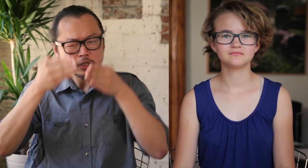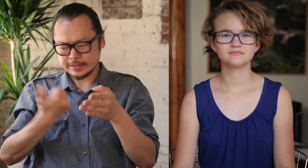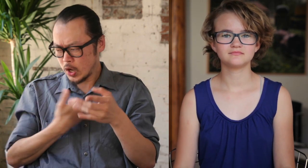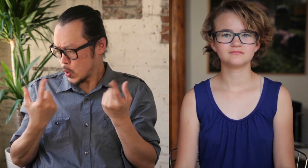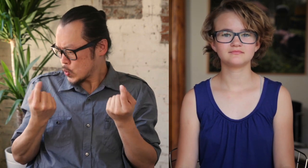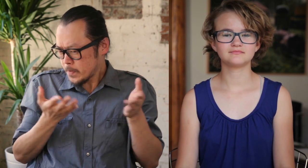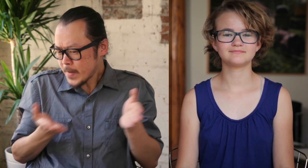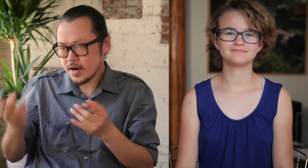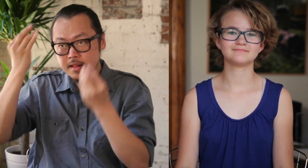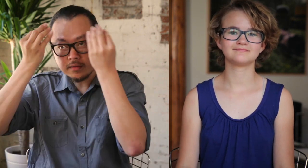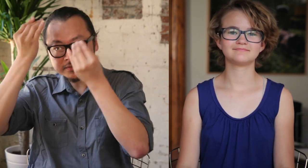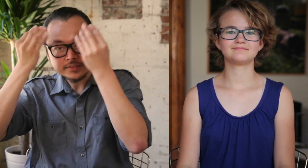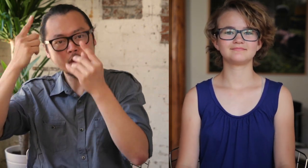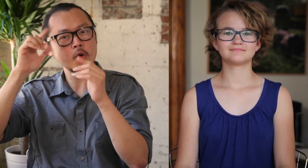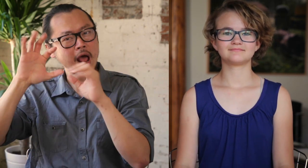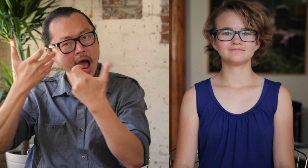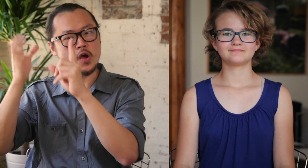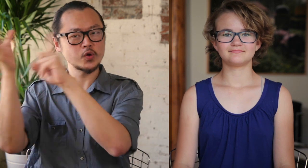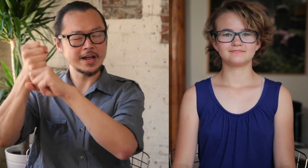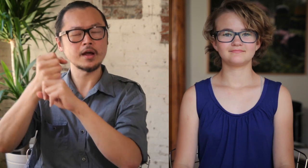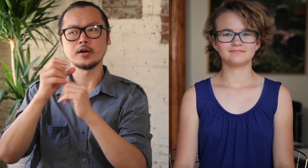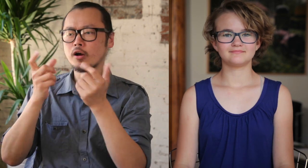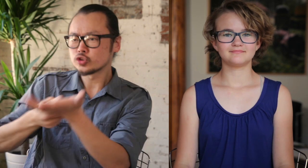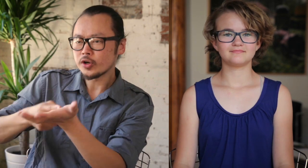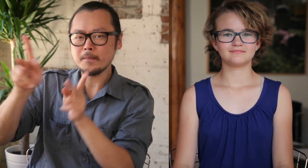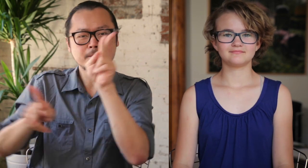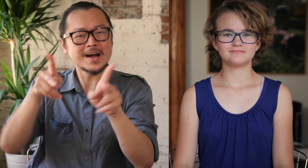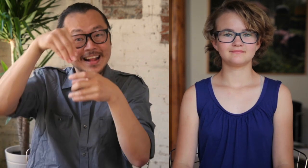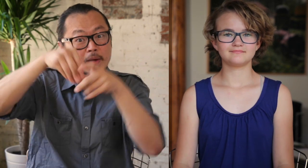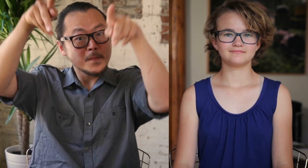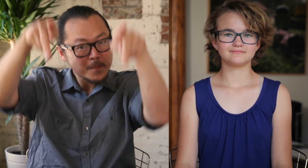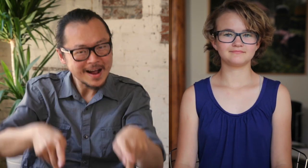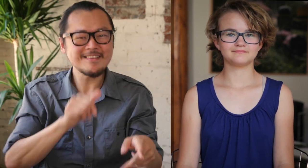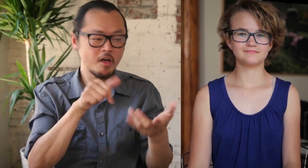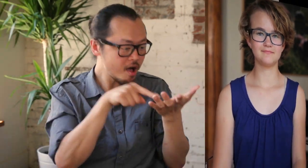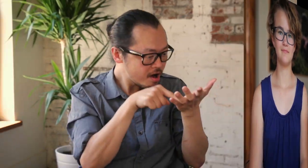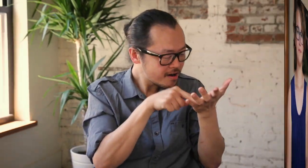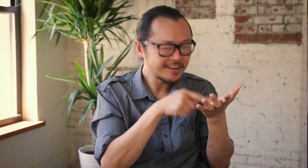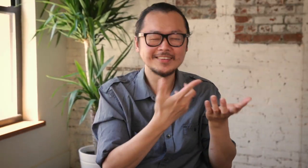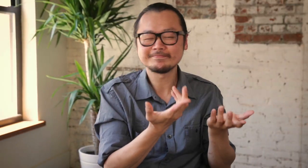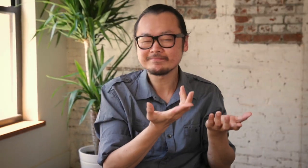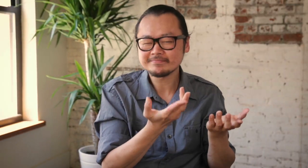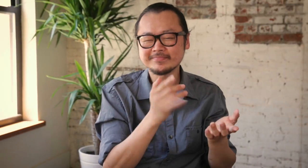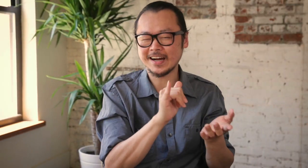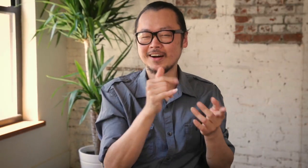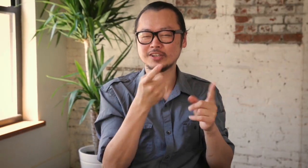Focus on yourself and what you plan to do. How to attain the goals that you have set. Talk to people in person, not on the phone.